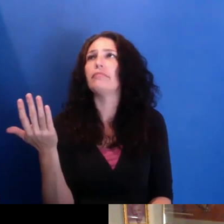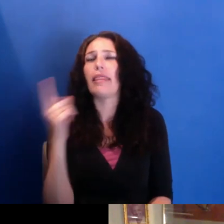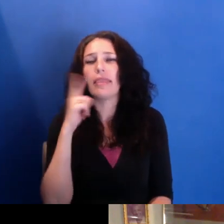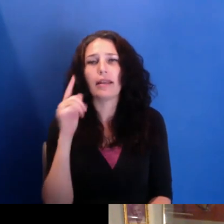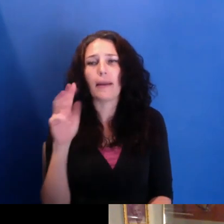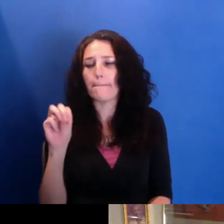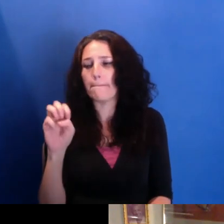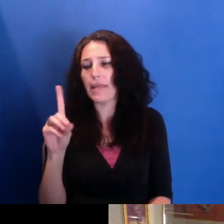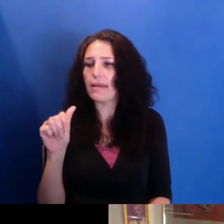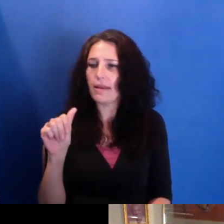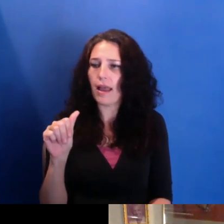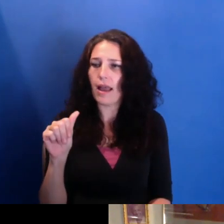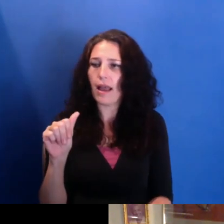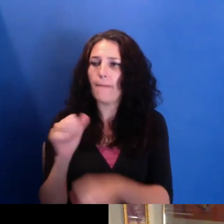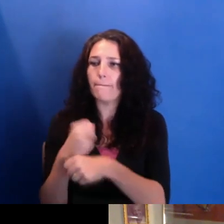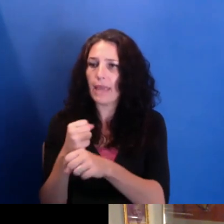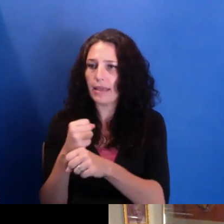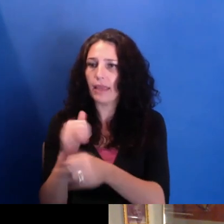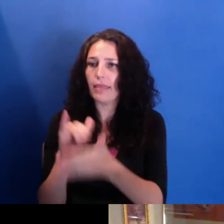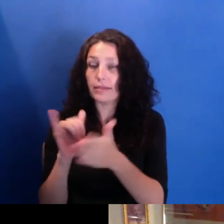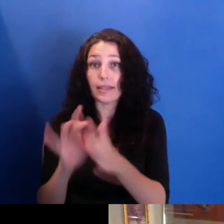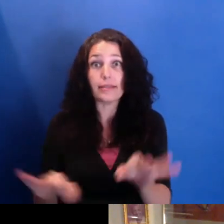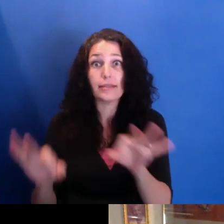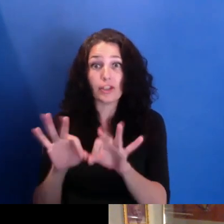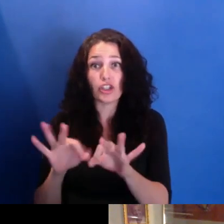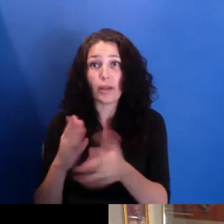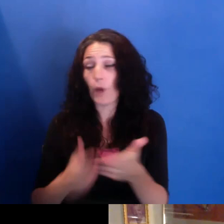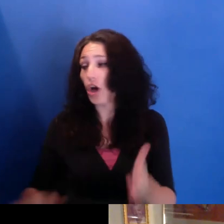an essential part of a healthy society,